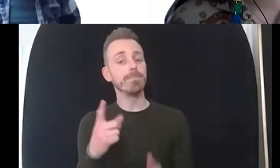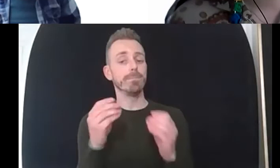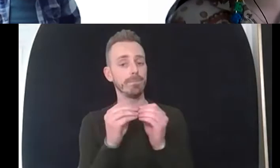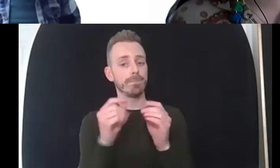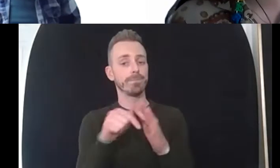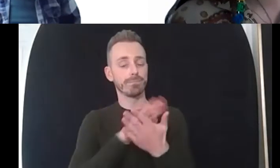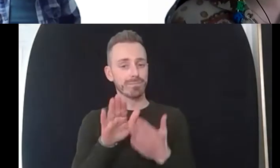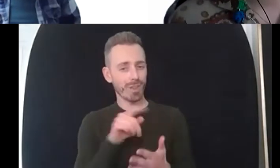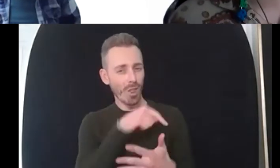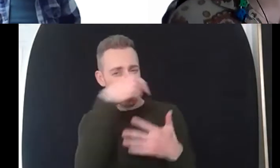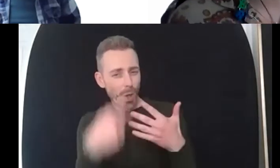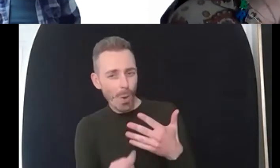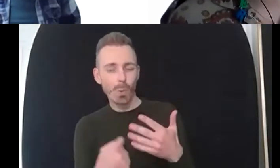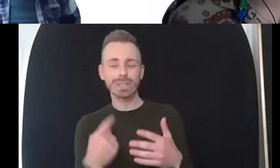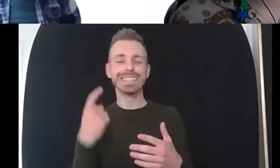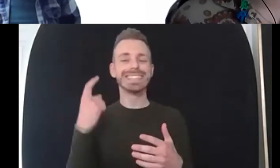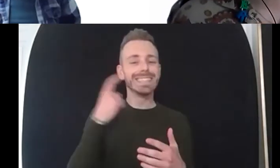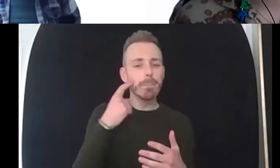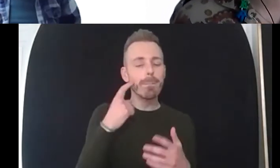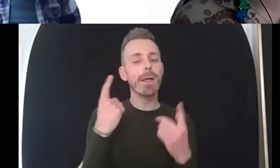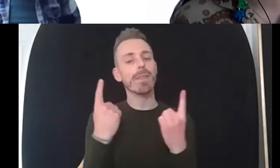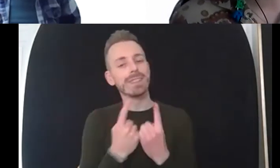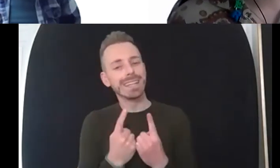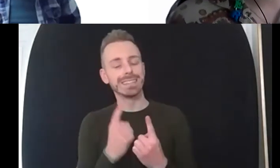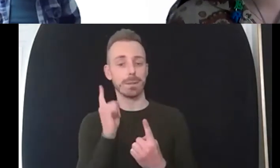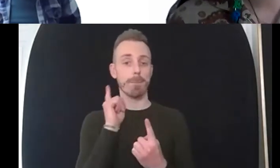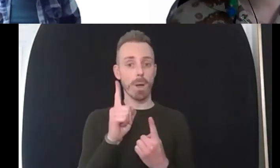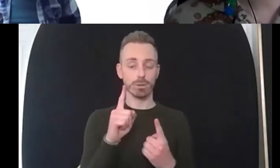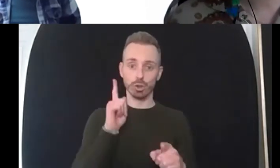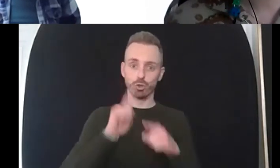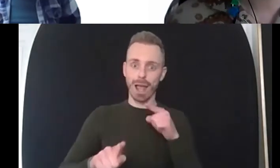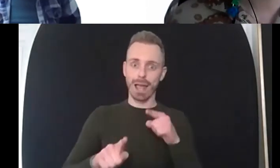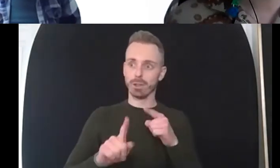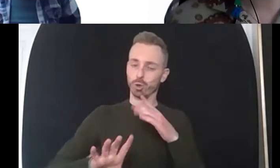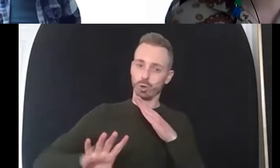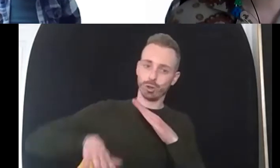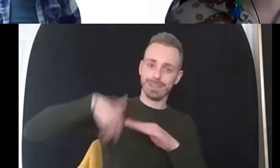i suppose recognize and employ in your daily life but i particularly love the idea of you